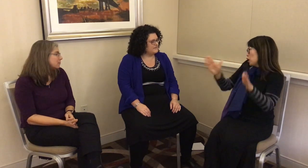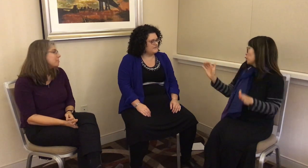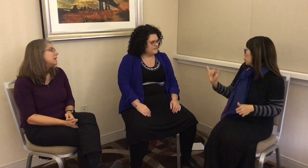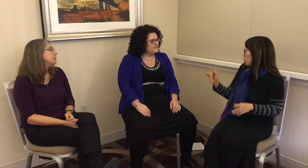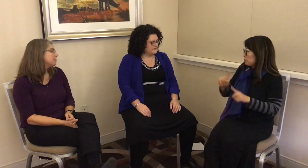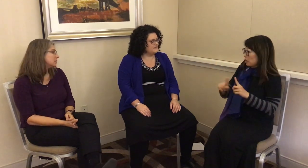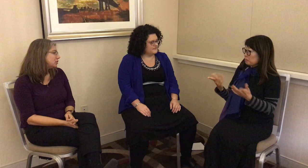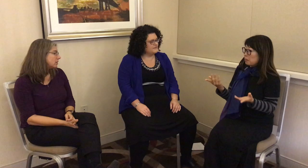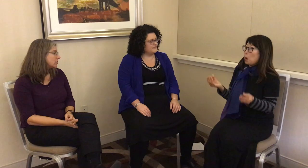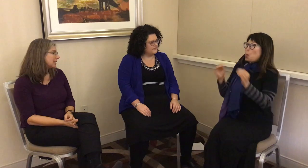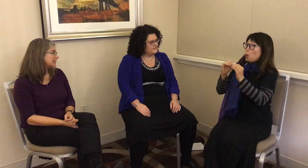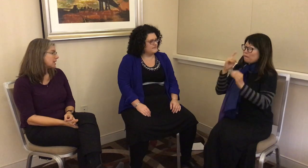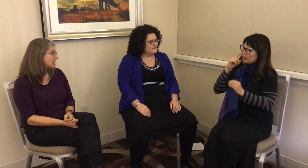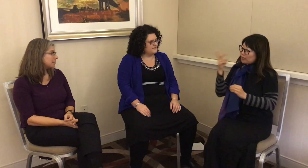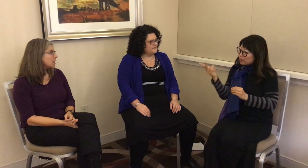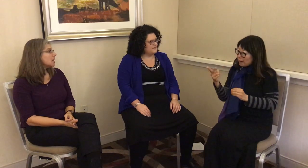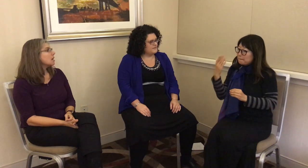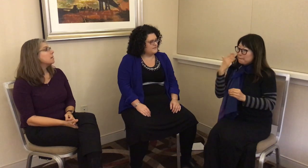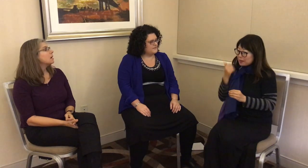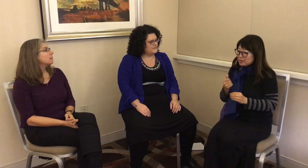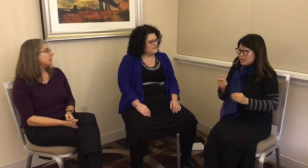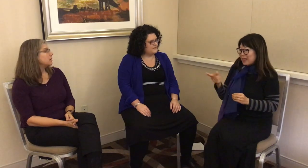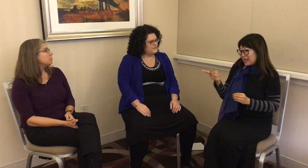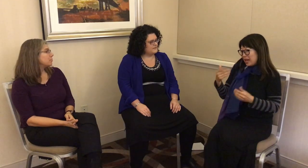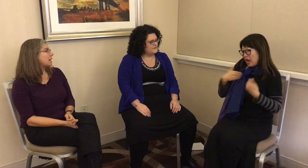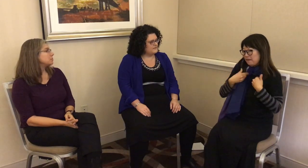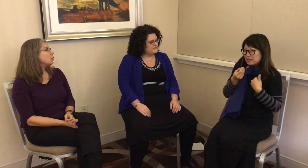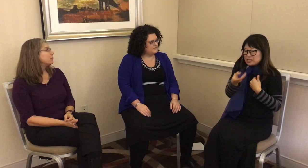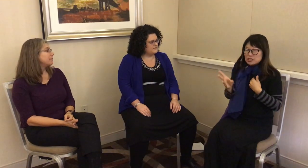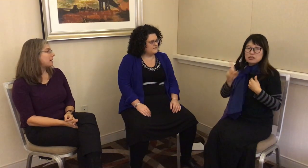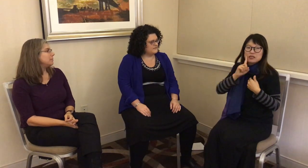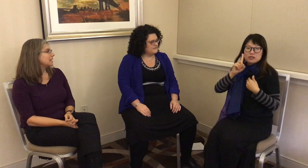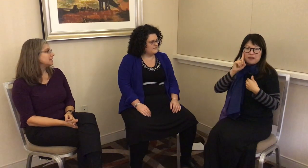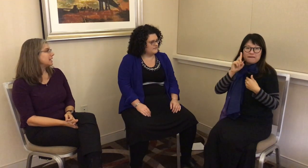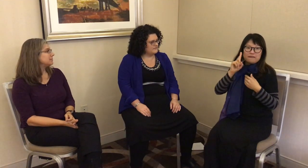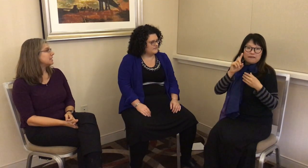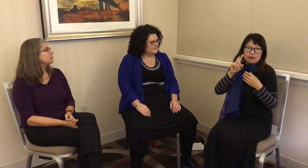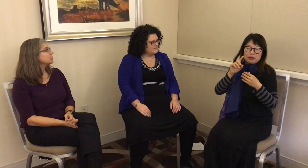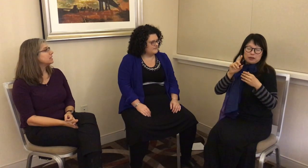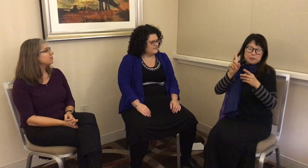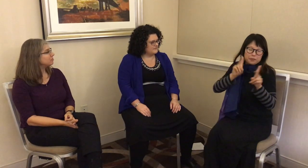many people in general at the time. Perhaps more for them because they have several deaf